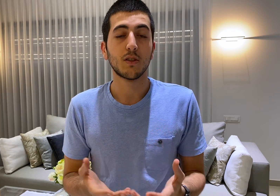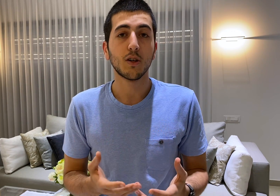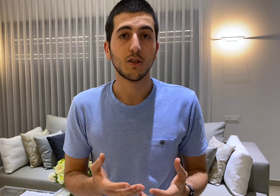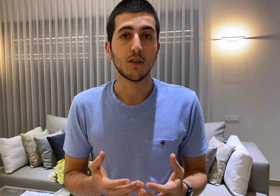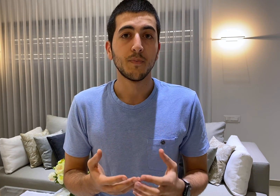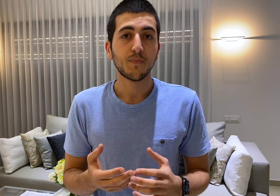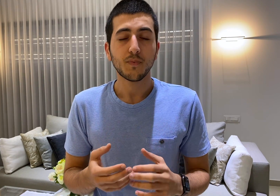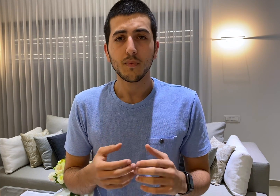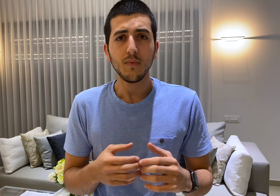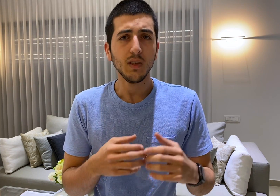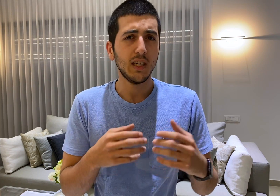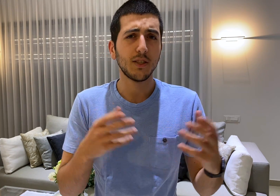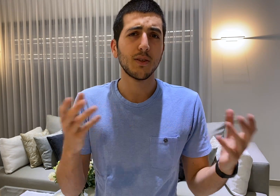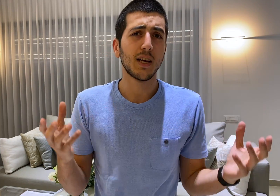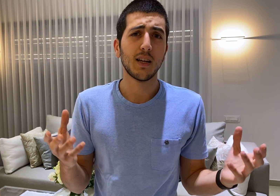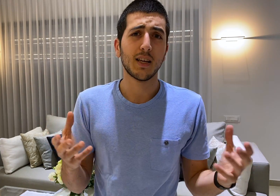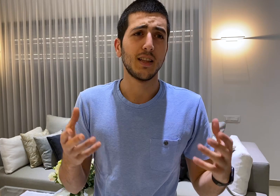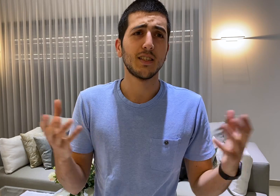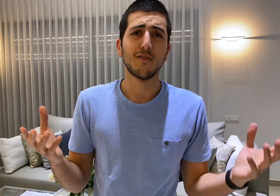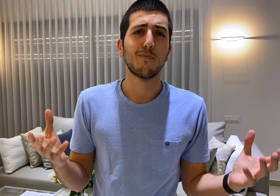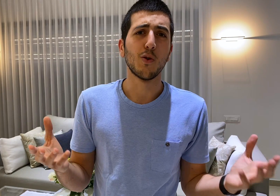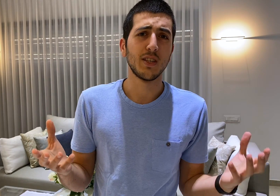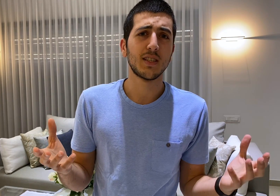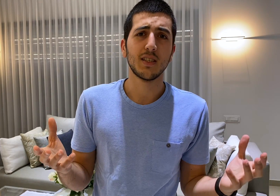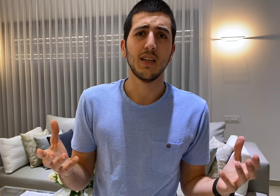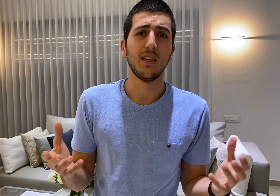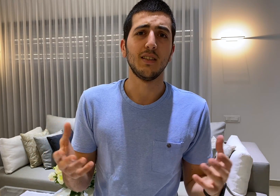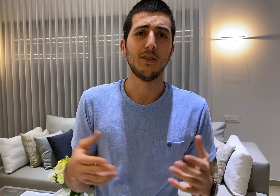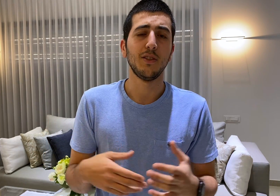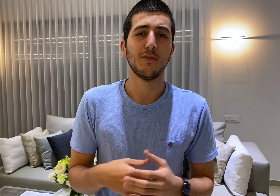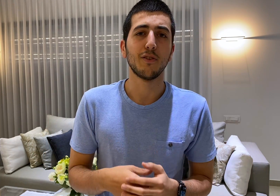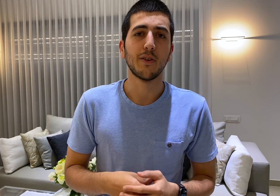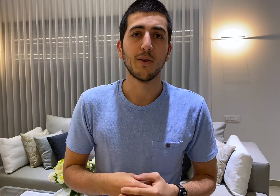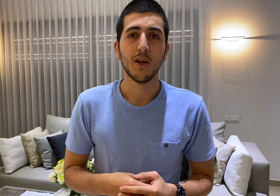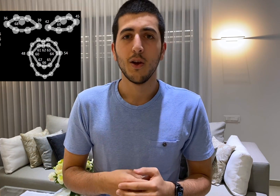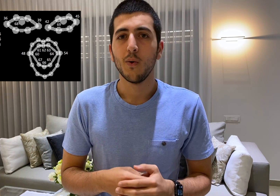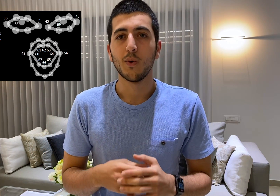structured as you get a like a list of points and you need to figure out what